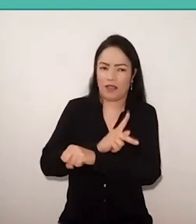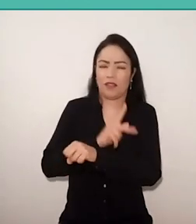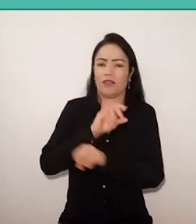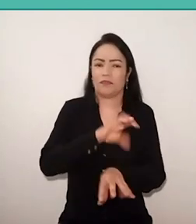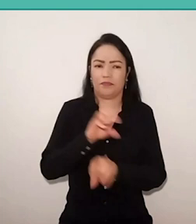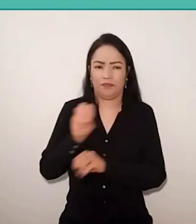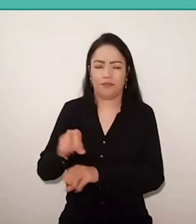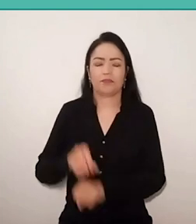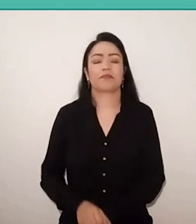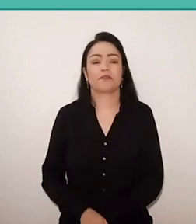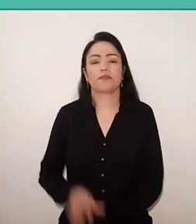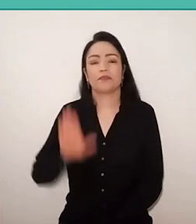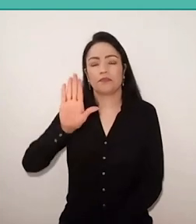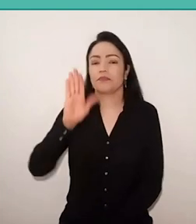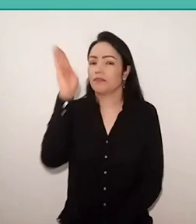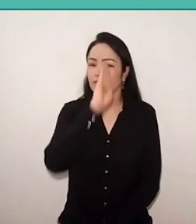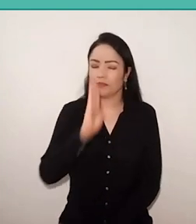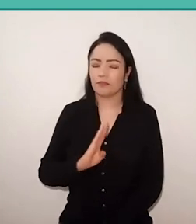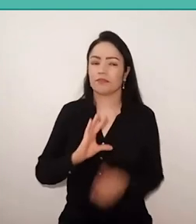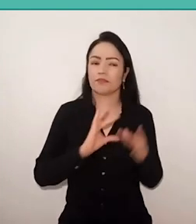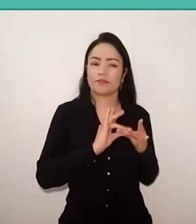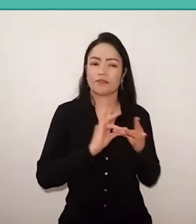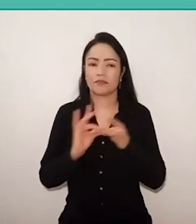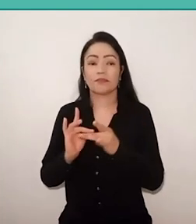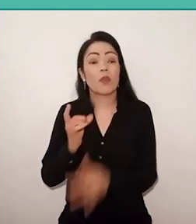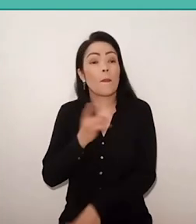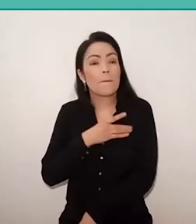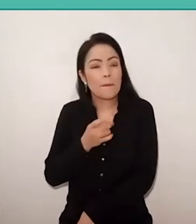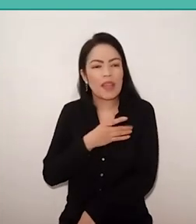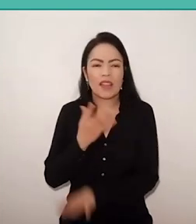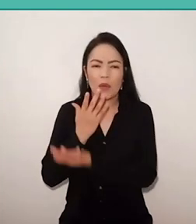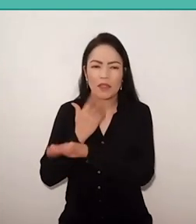But, in Brazil, happens that childish fear, as I said first,